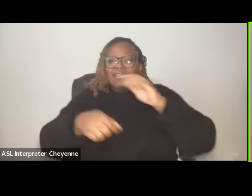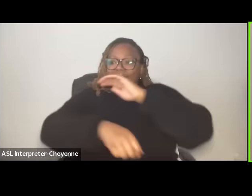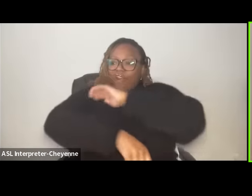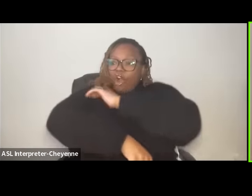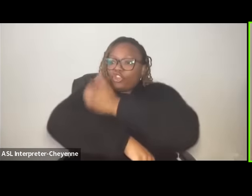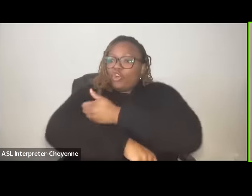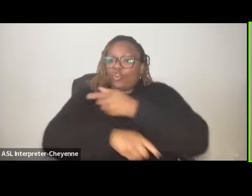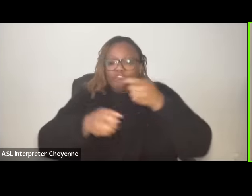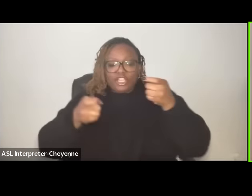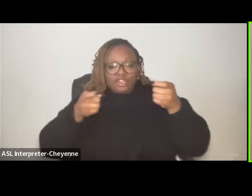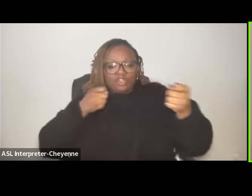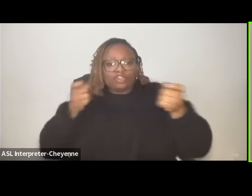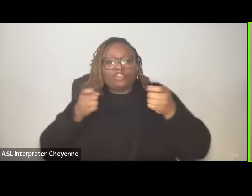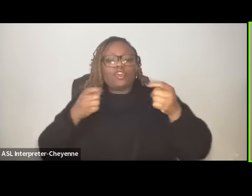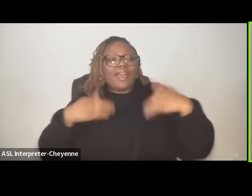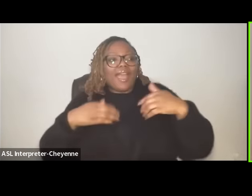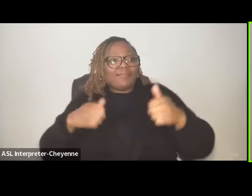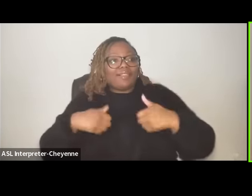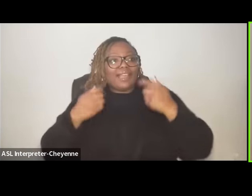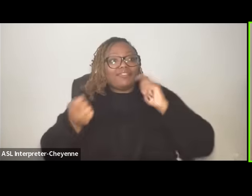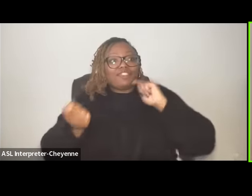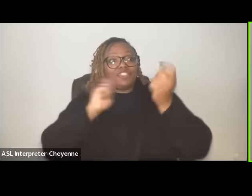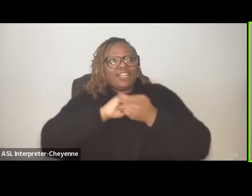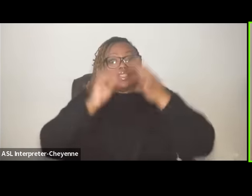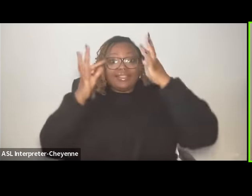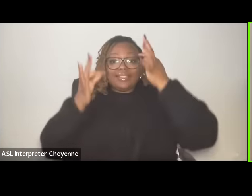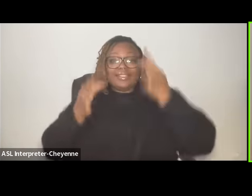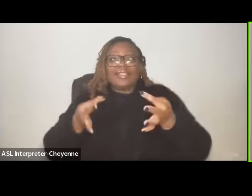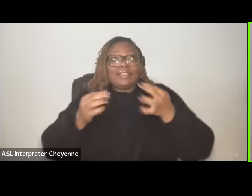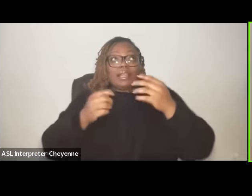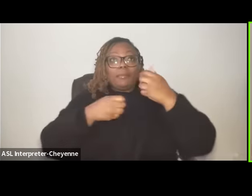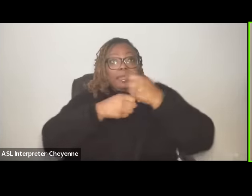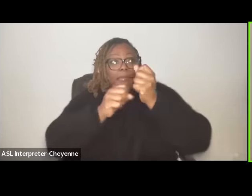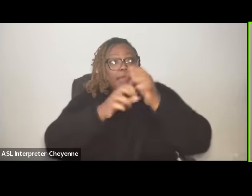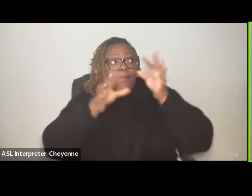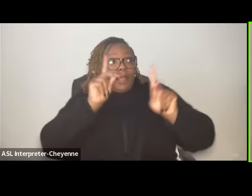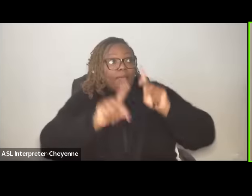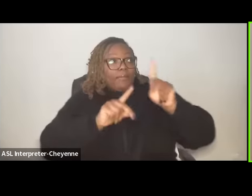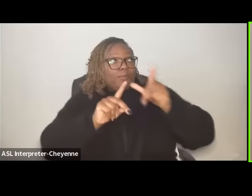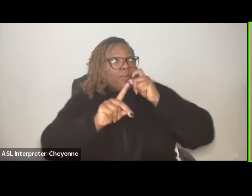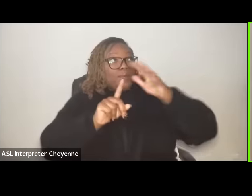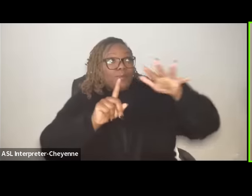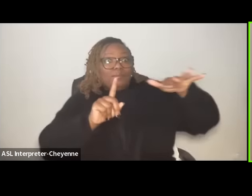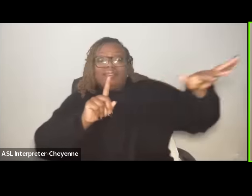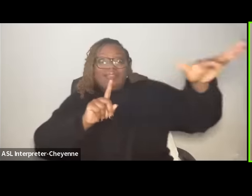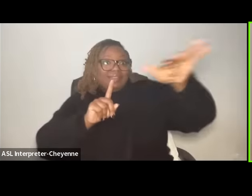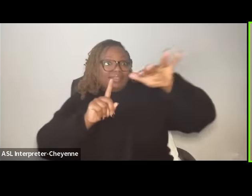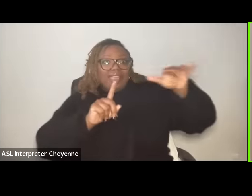have these life-changing decisions being made by people who are not of the community and I think